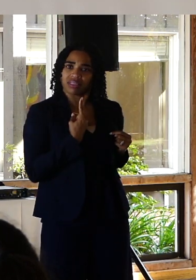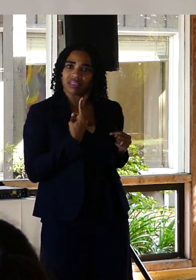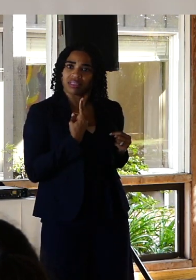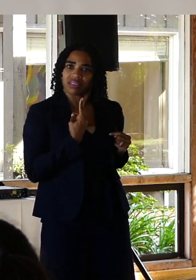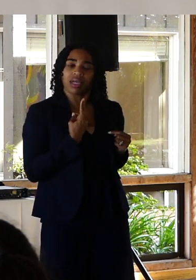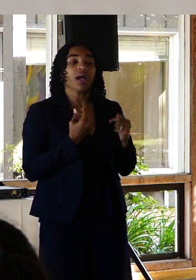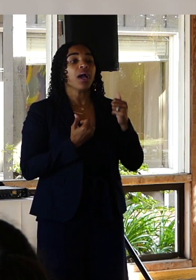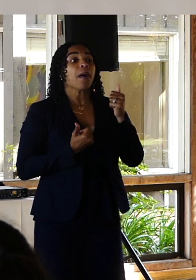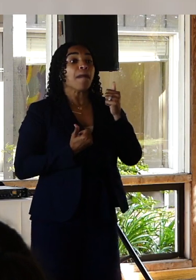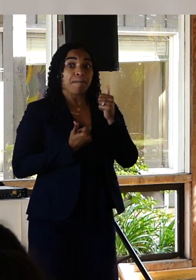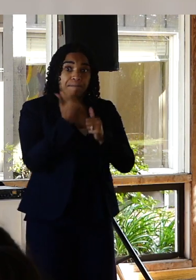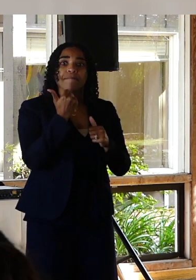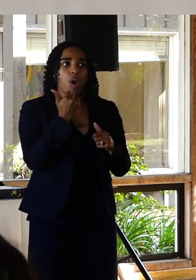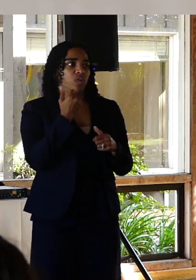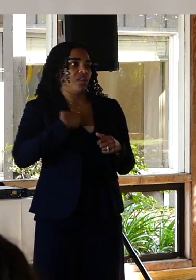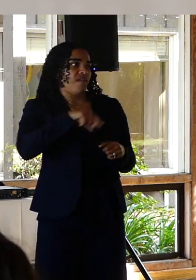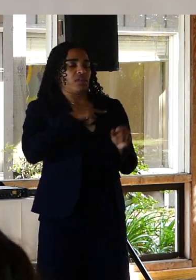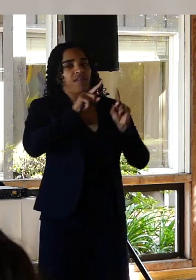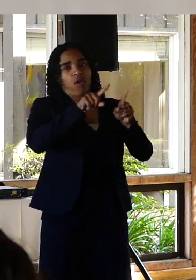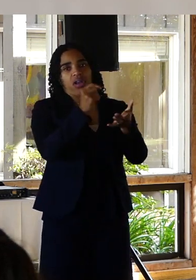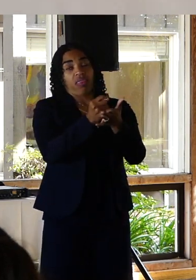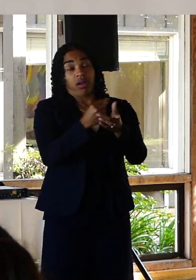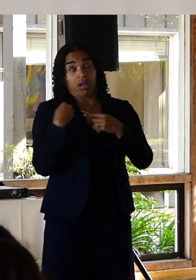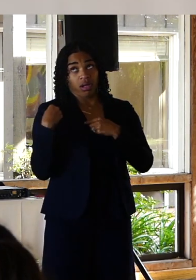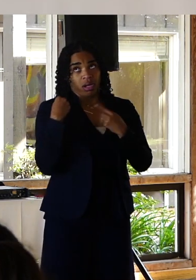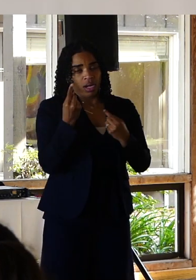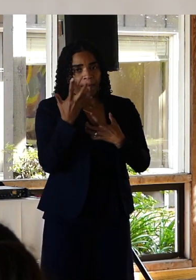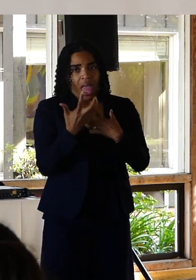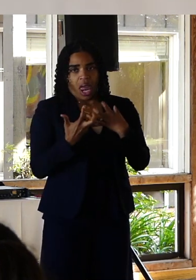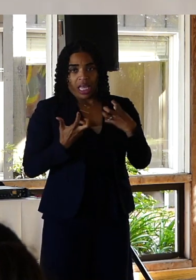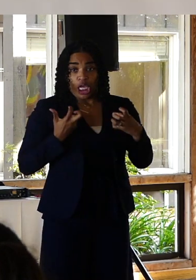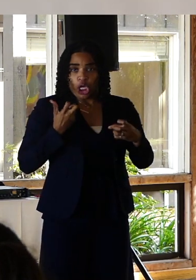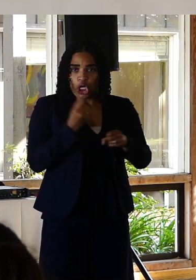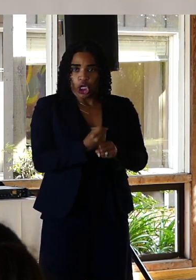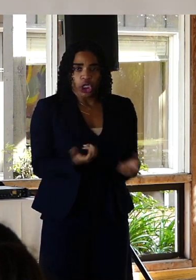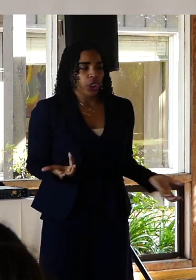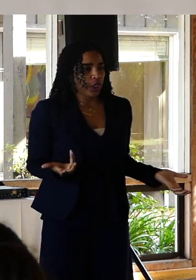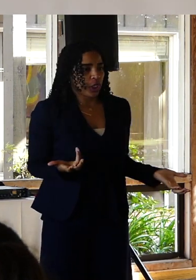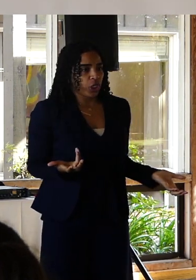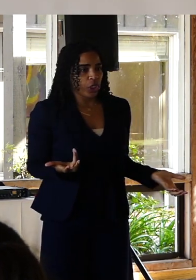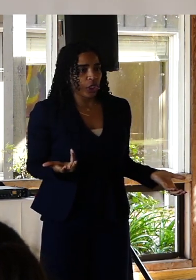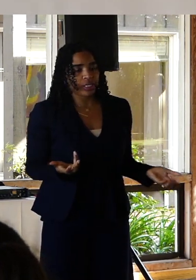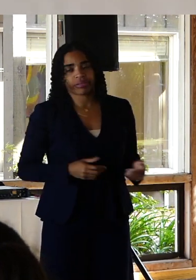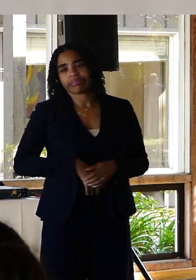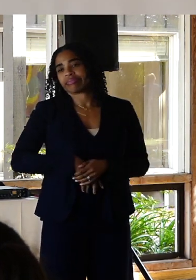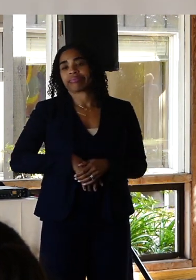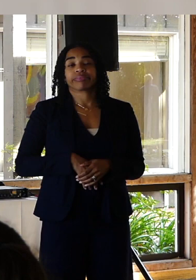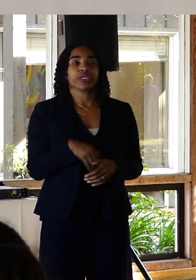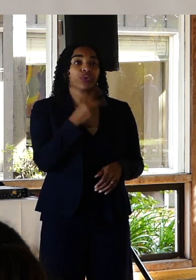have been in therapy For years. We are receiving the same two or three